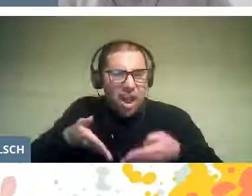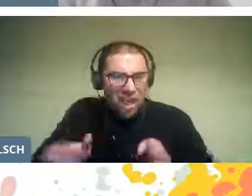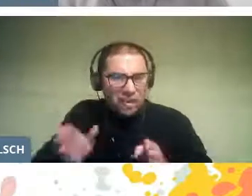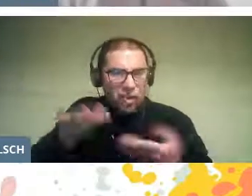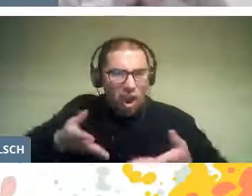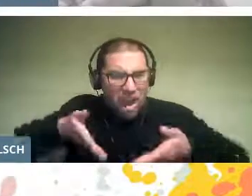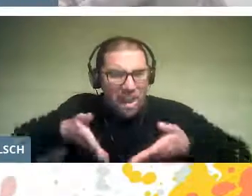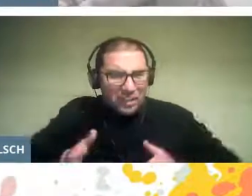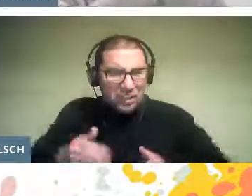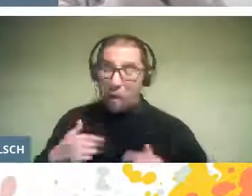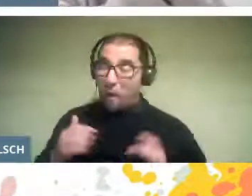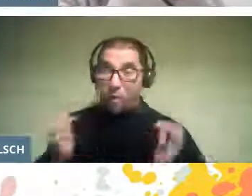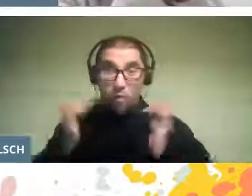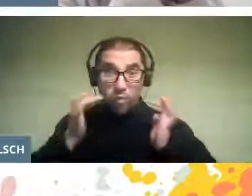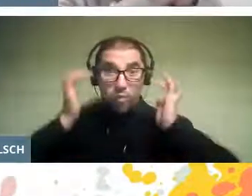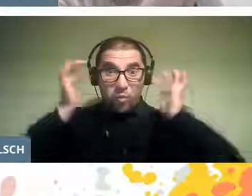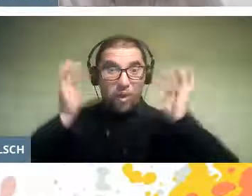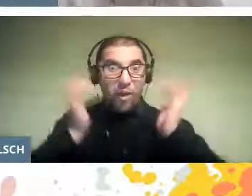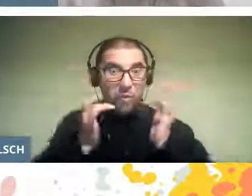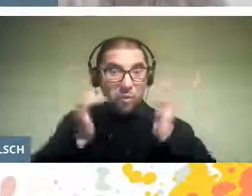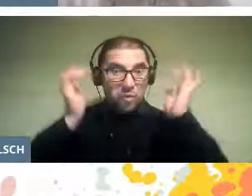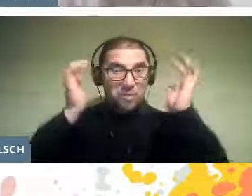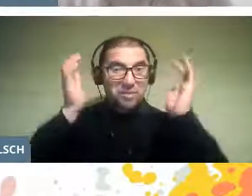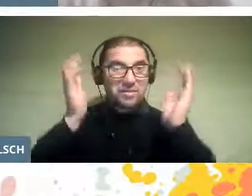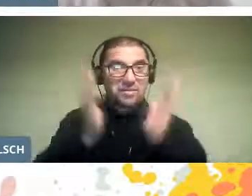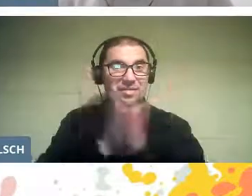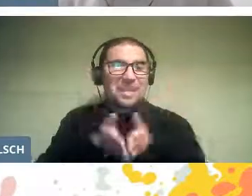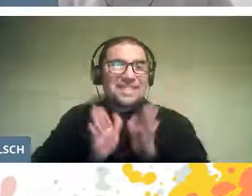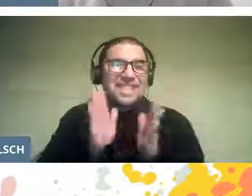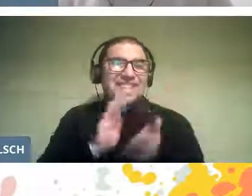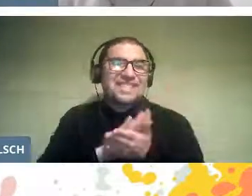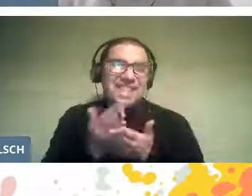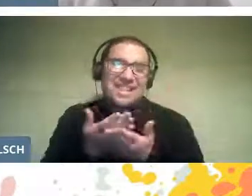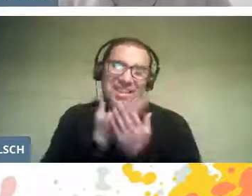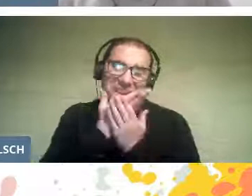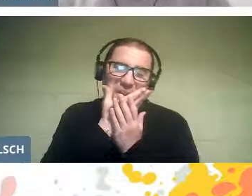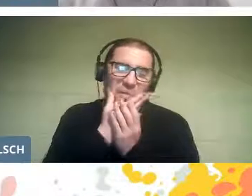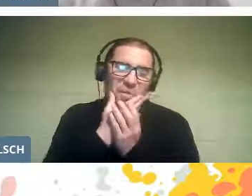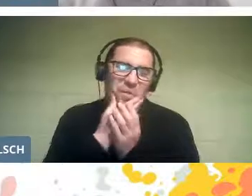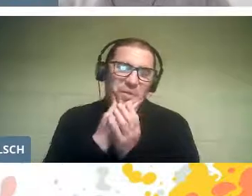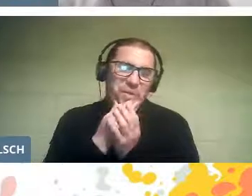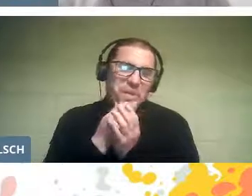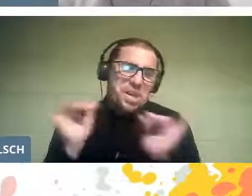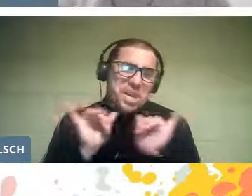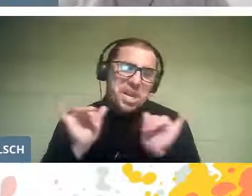I'm happy! He was born healthy and he's cute, so I'm very happy.